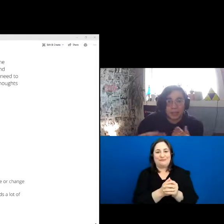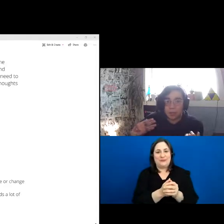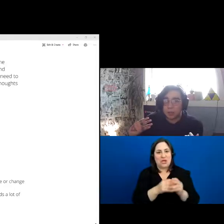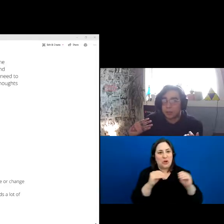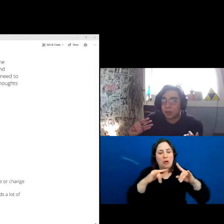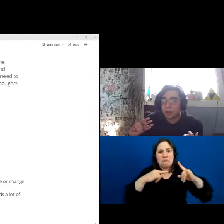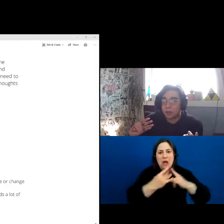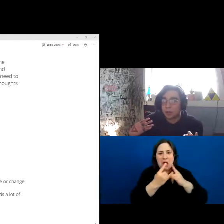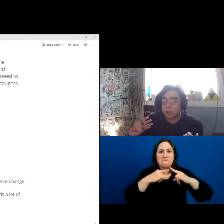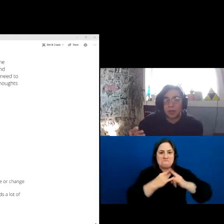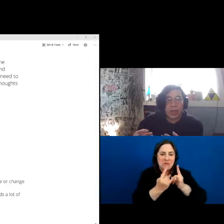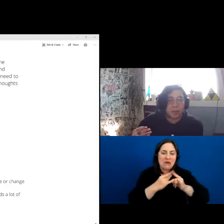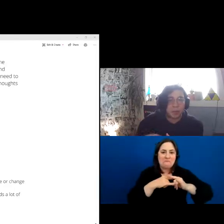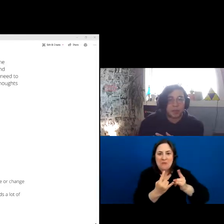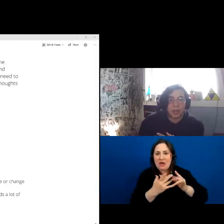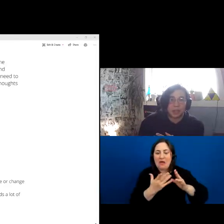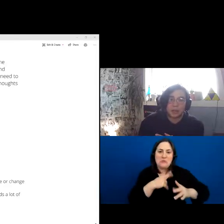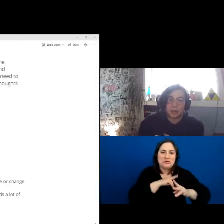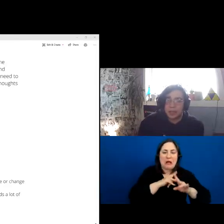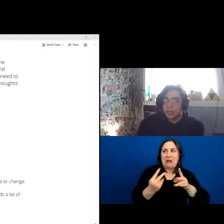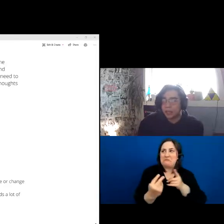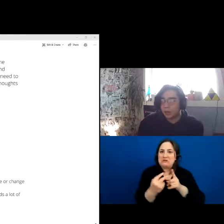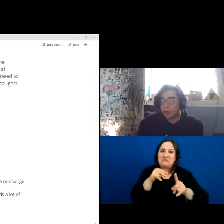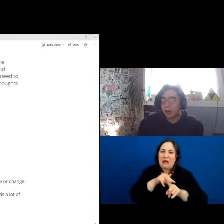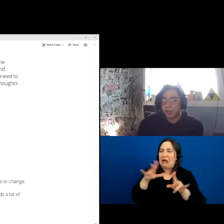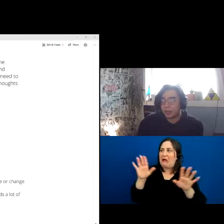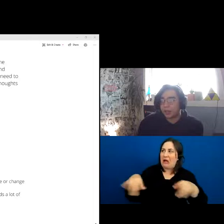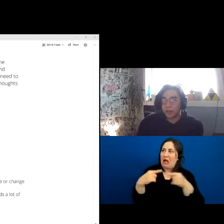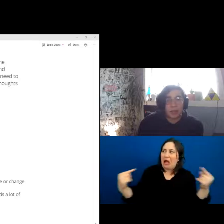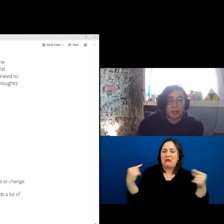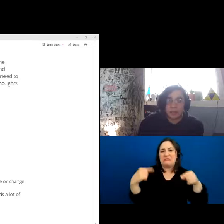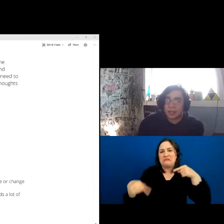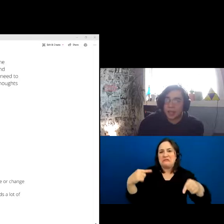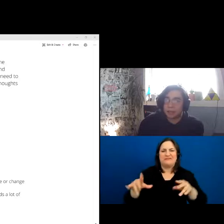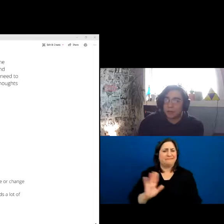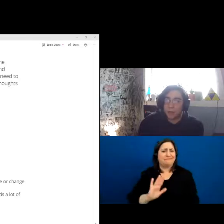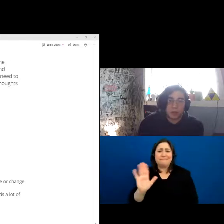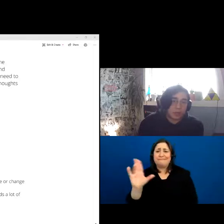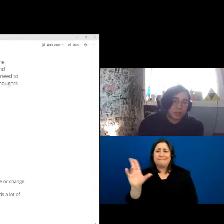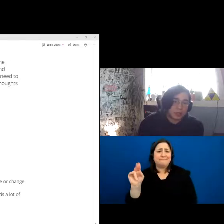no clashing perspectives, no arguing or anything like that. For the most part